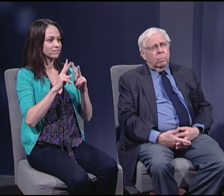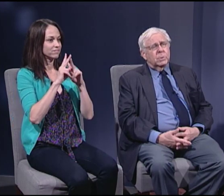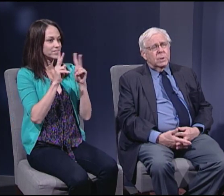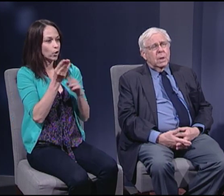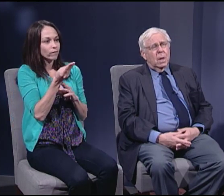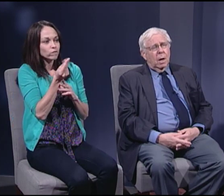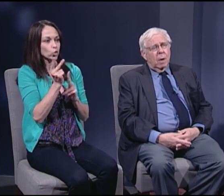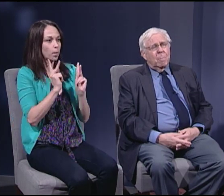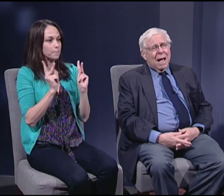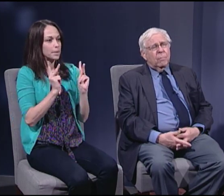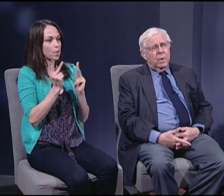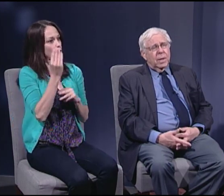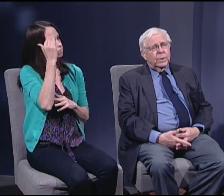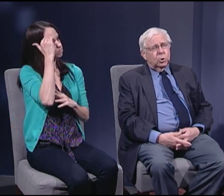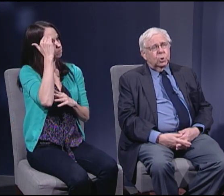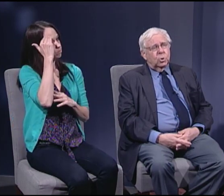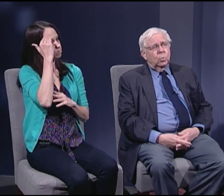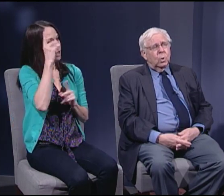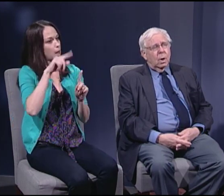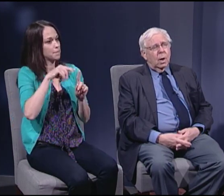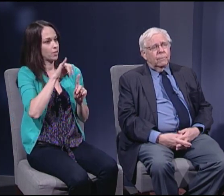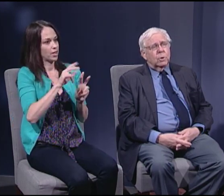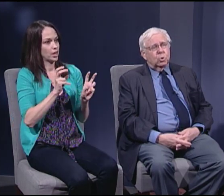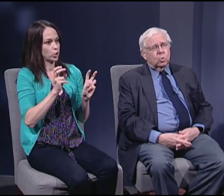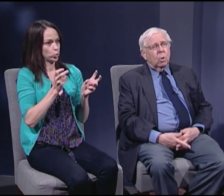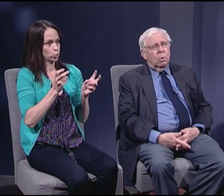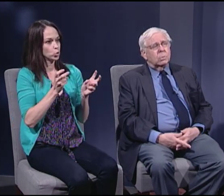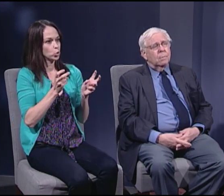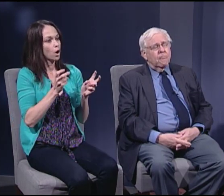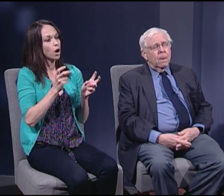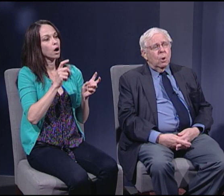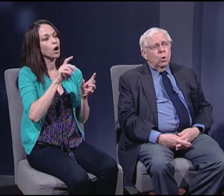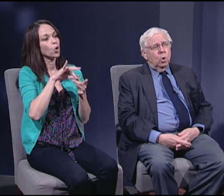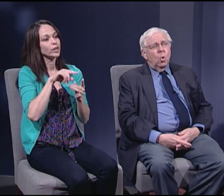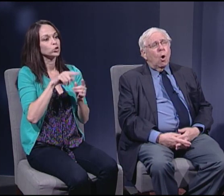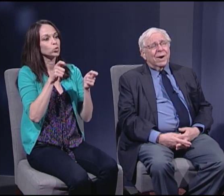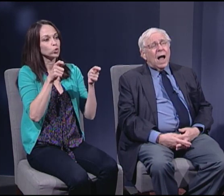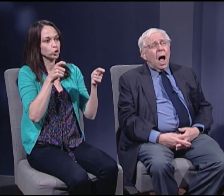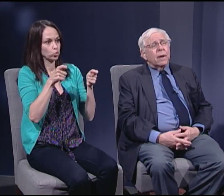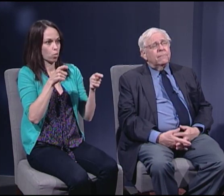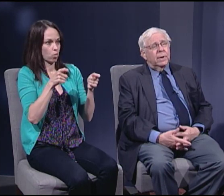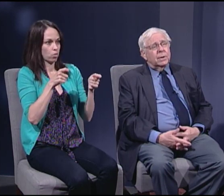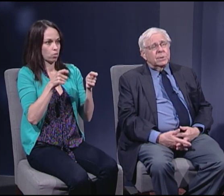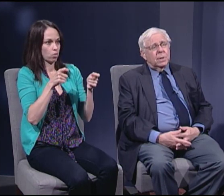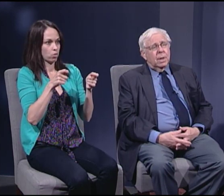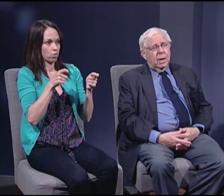who are informed about the issue of control who are confident